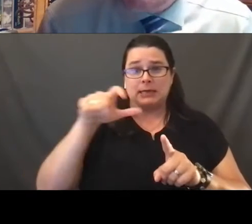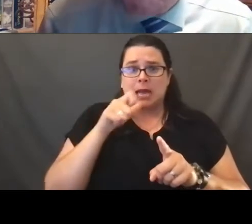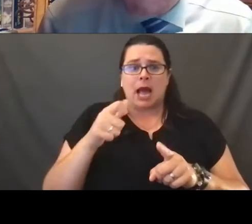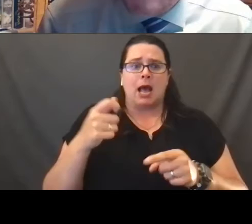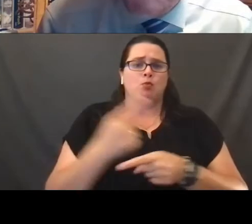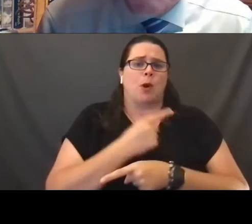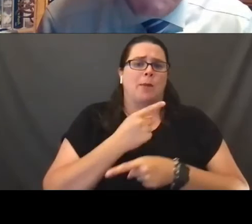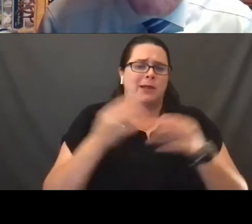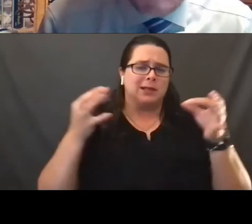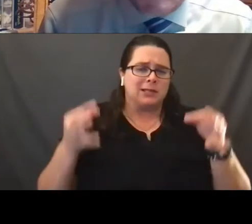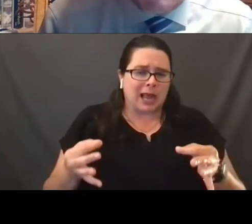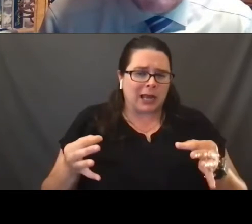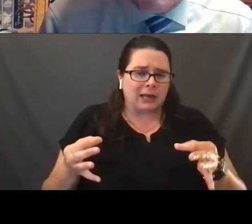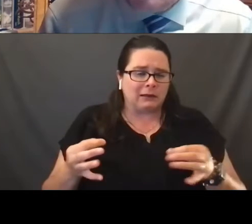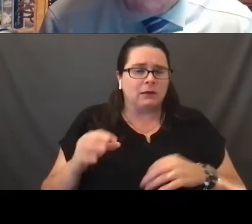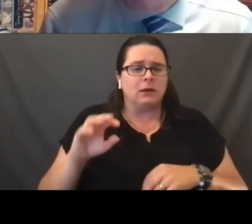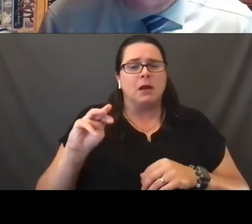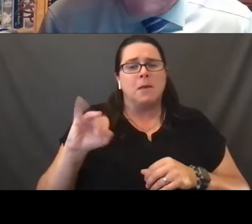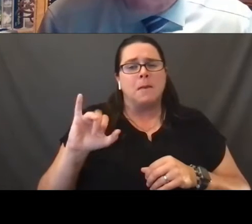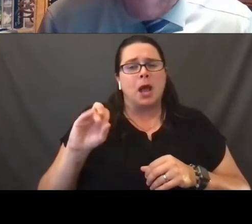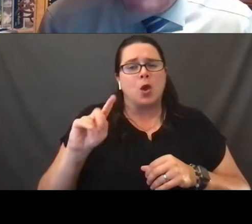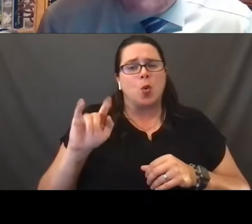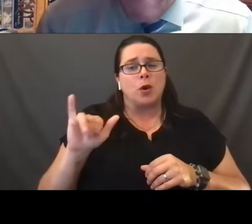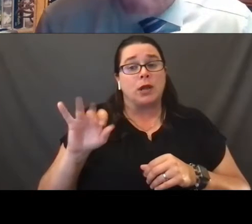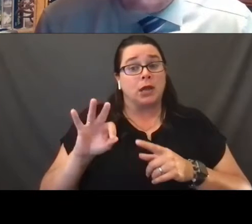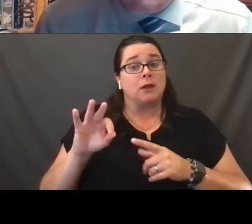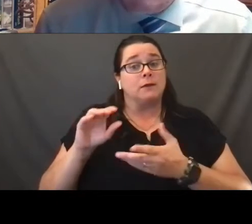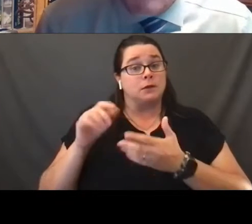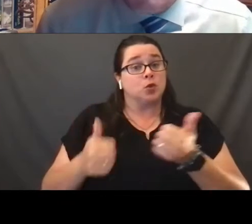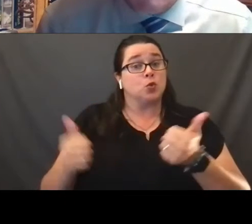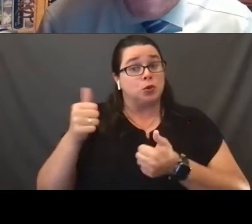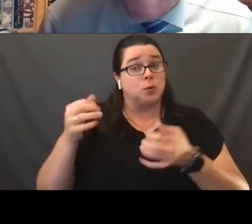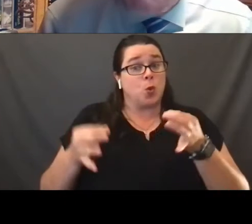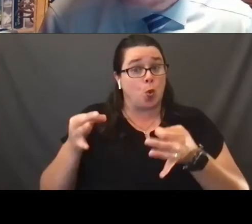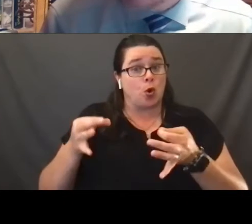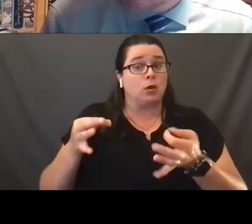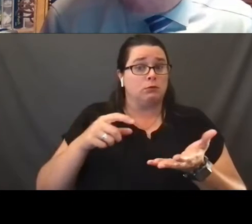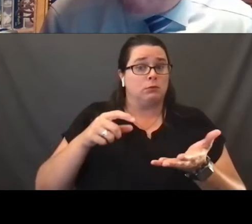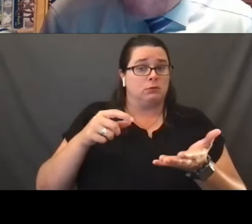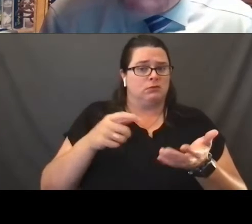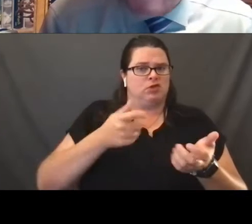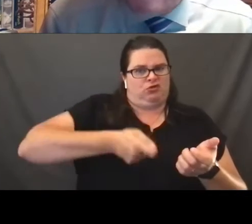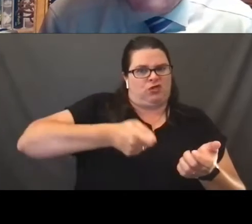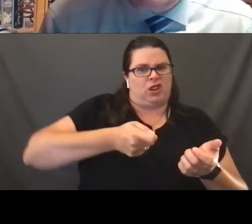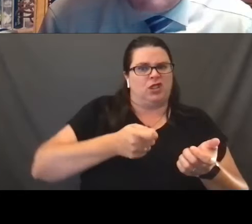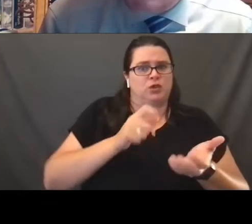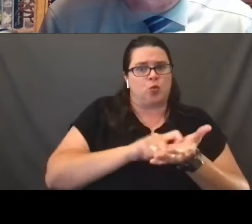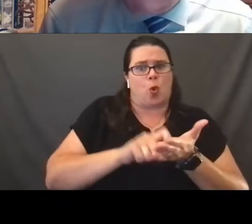There is a minority of Supreme Court justices who did write in the opposite direction, but you should know about it nonetheless